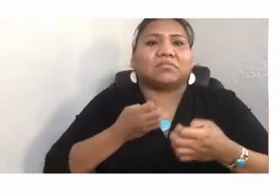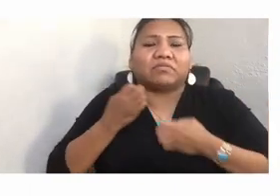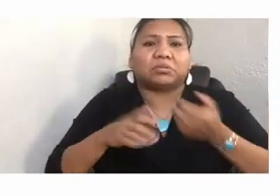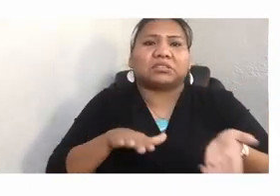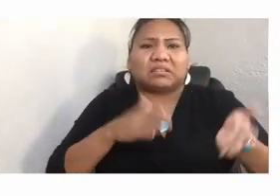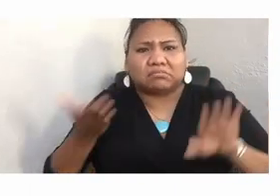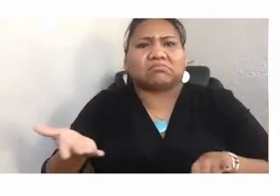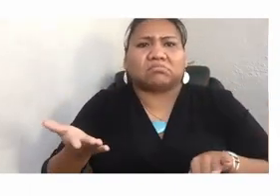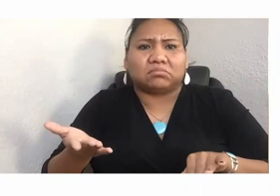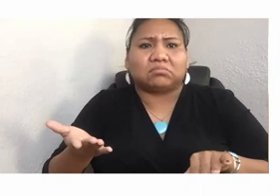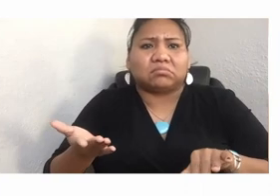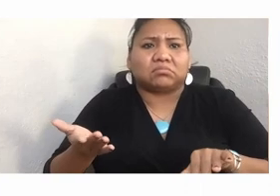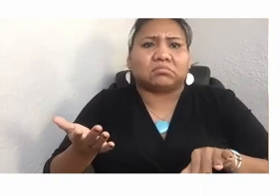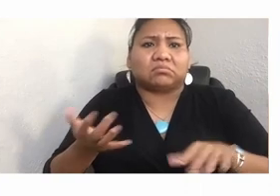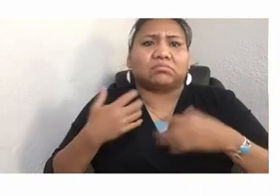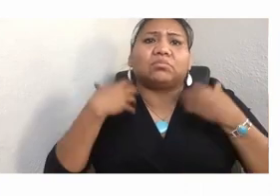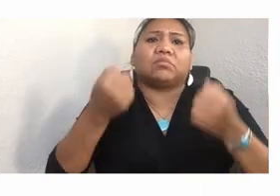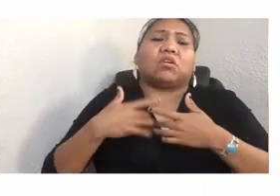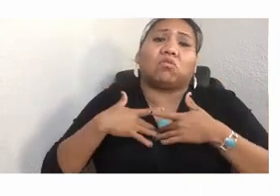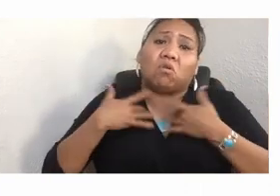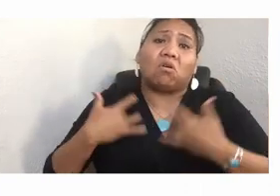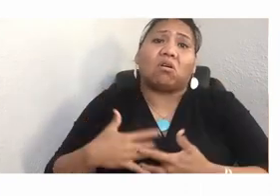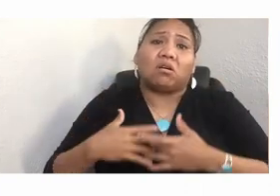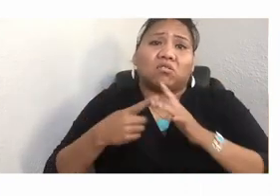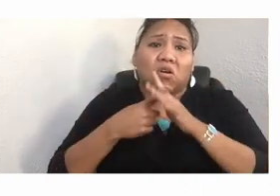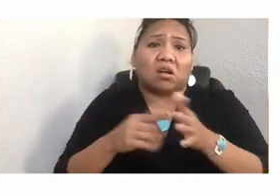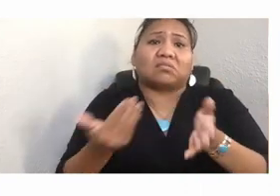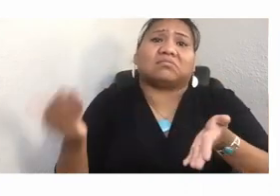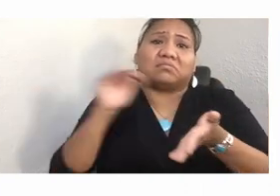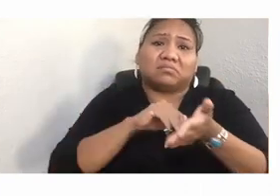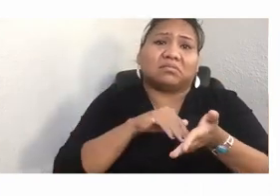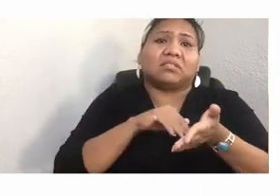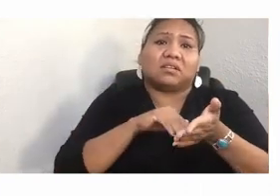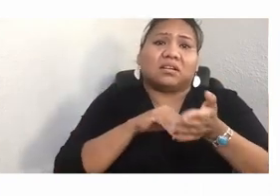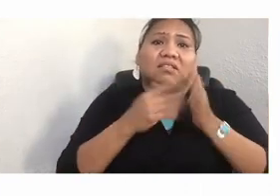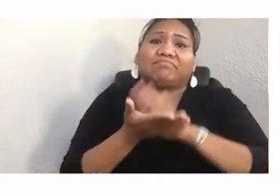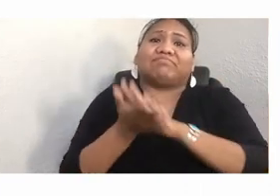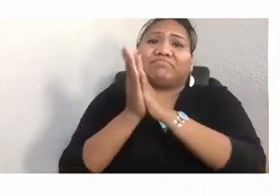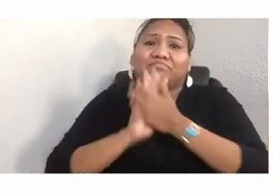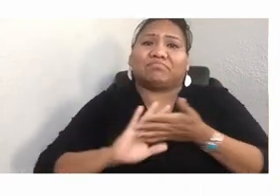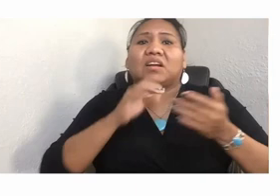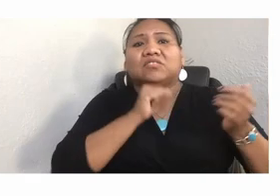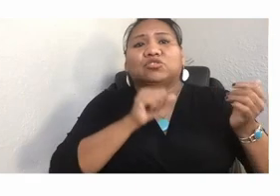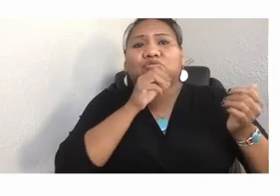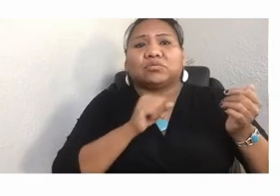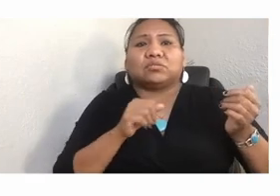was their coming of age ceremony for teenage girls. This beautiful ceremony was forbidden by the US government and nearly lost.